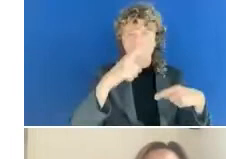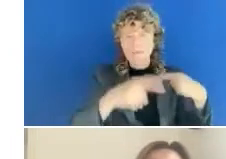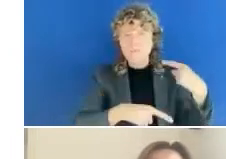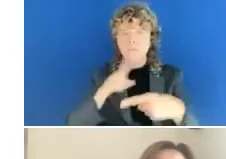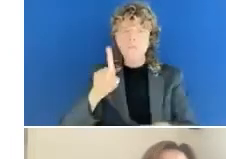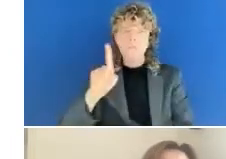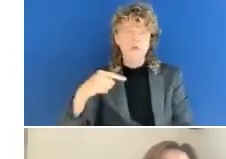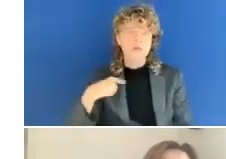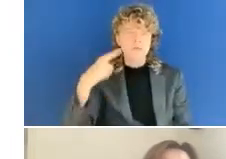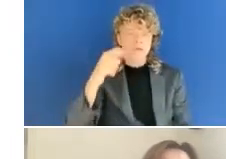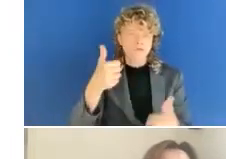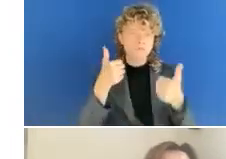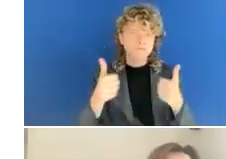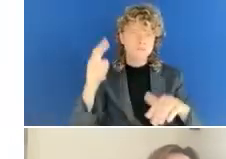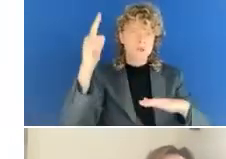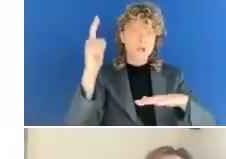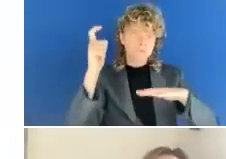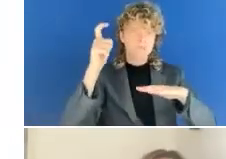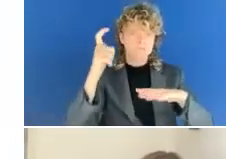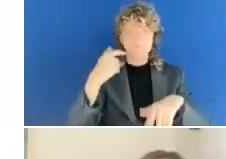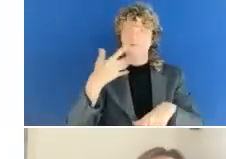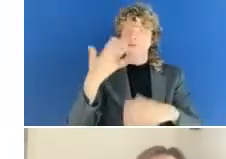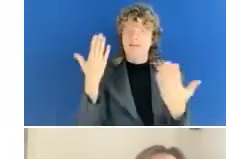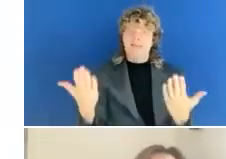minutes past 9:00, and we have a packed agenda.